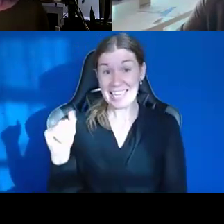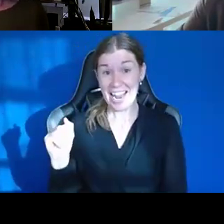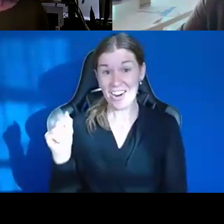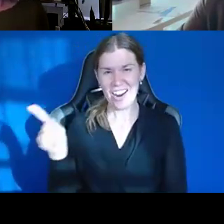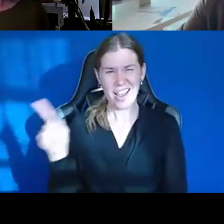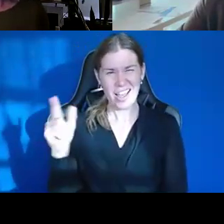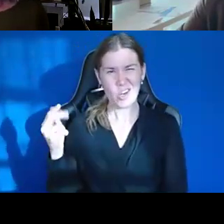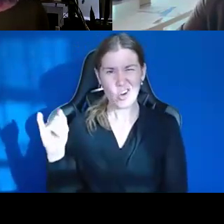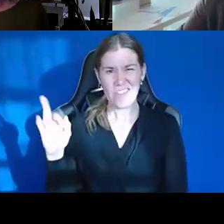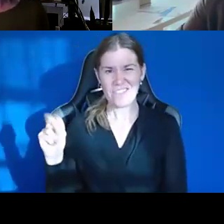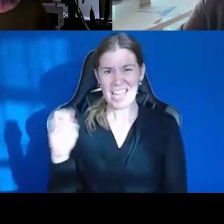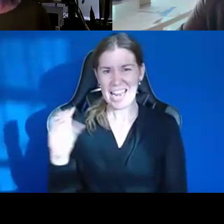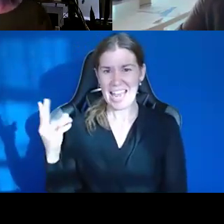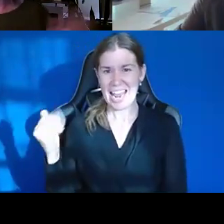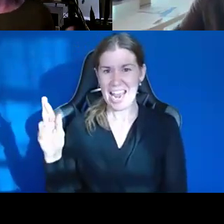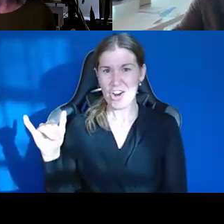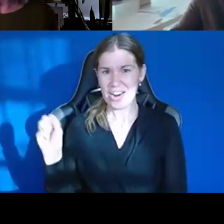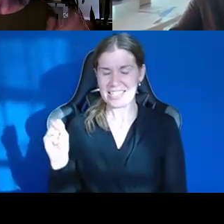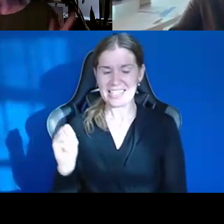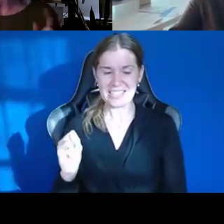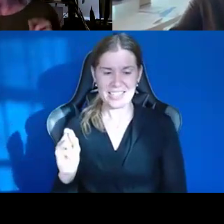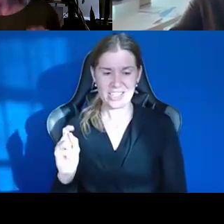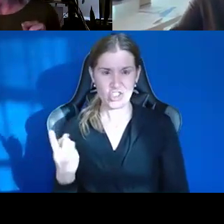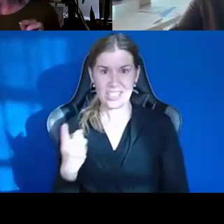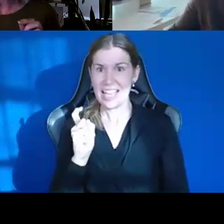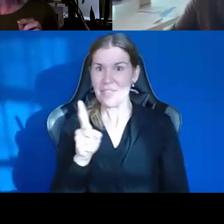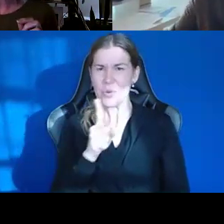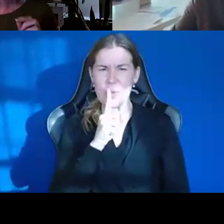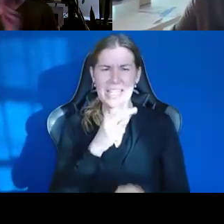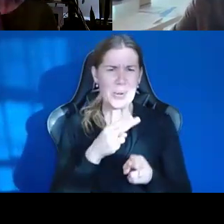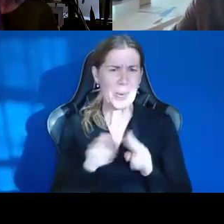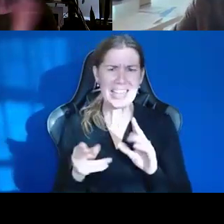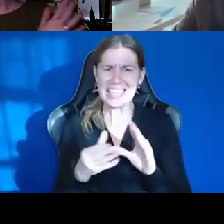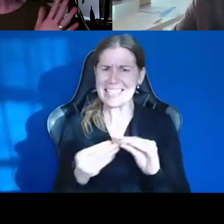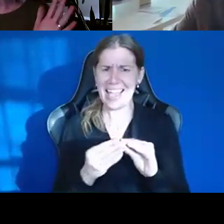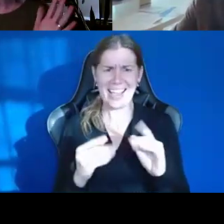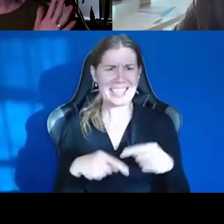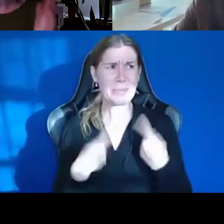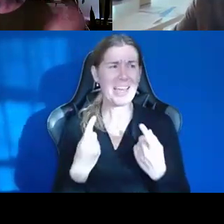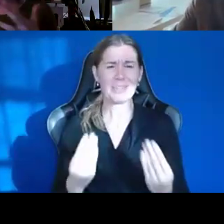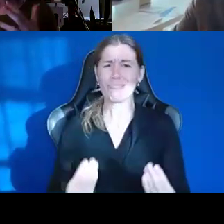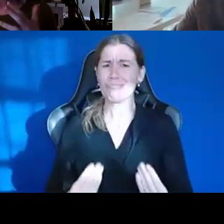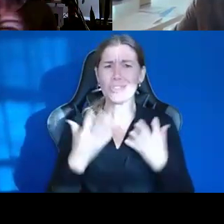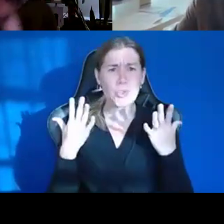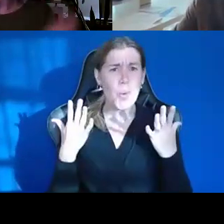And I just have to just really quickly say, it has been such a joy to listen to the four